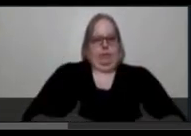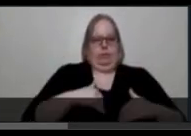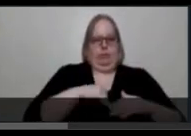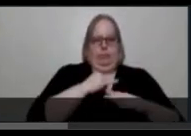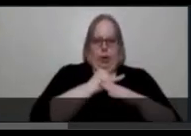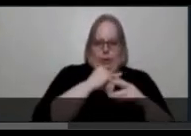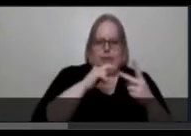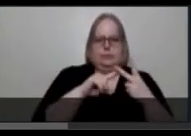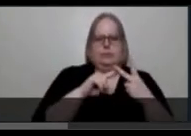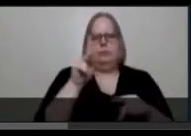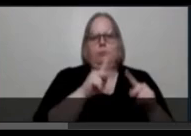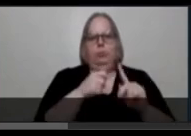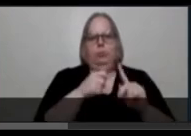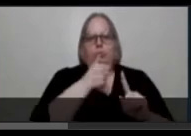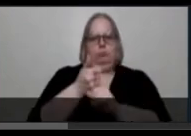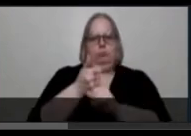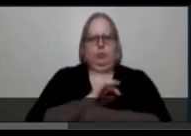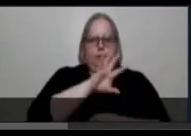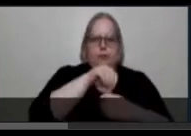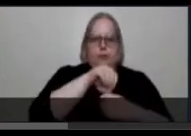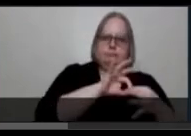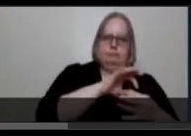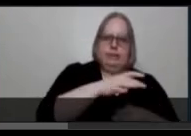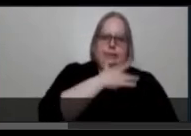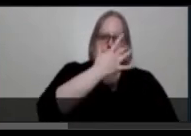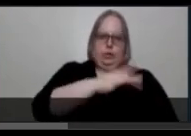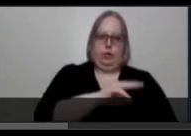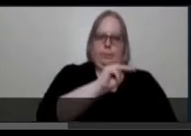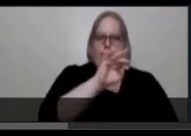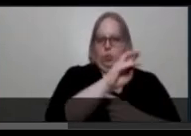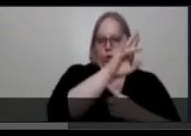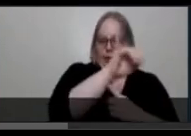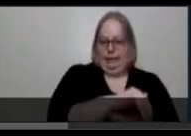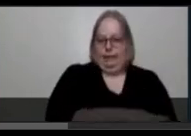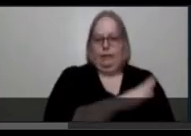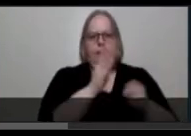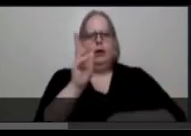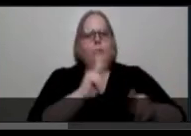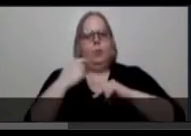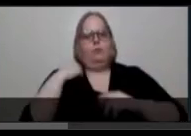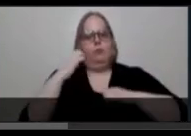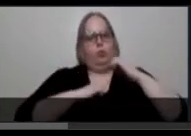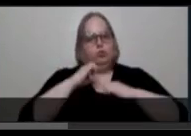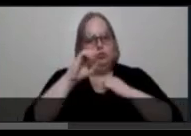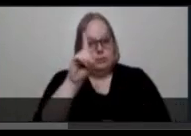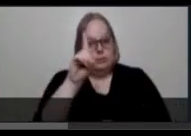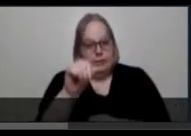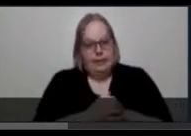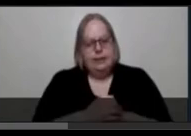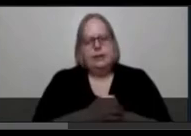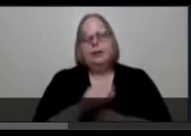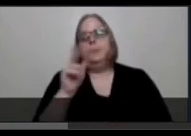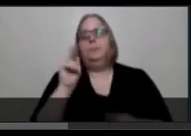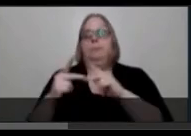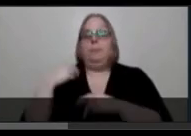to a sensory minority, people with emotional disabilities, people with cognitive challenges,